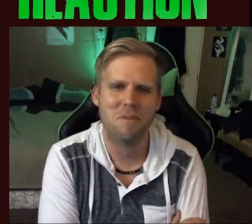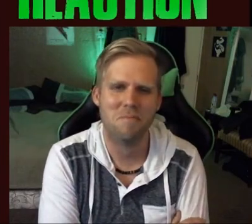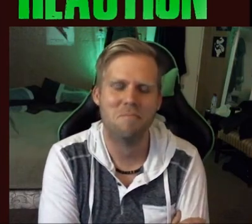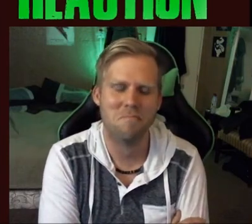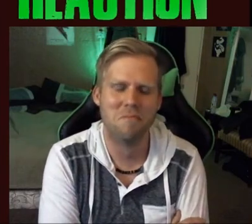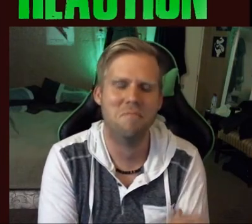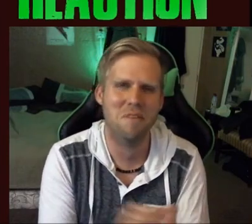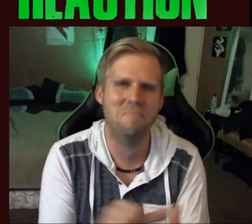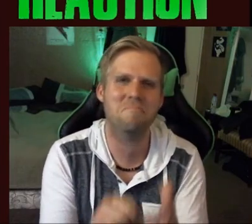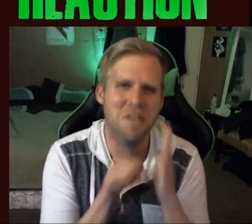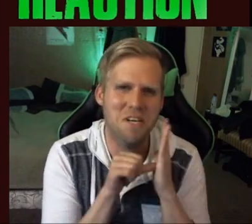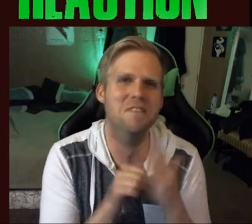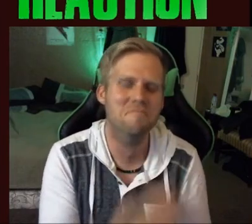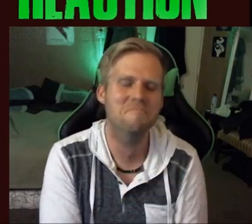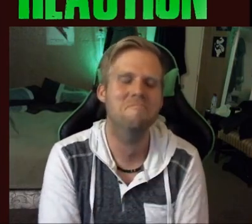impressed..